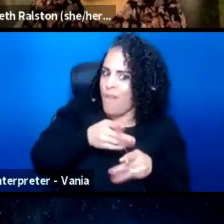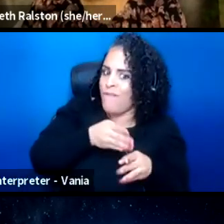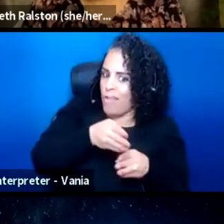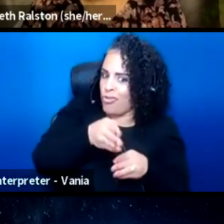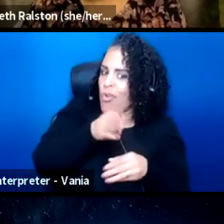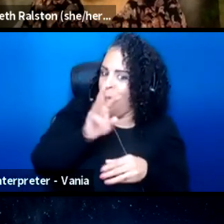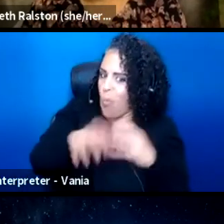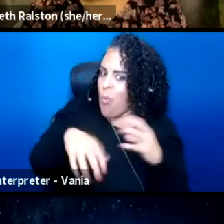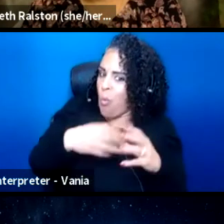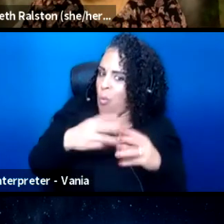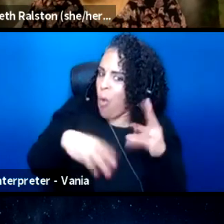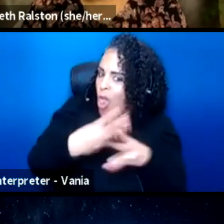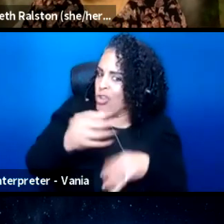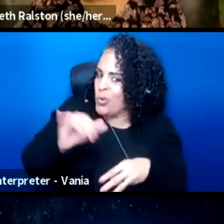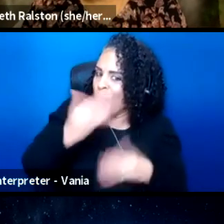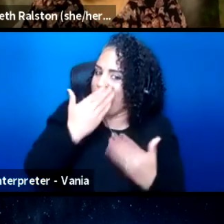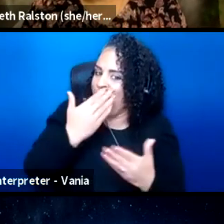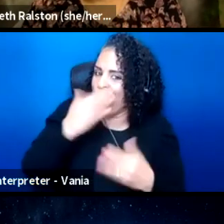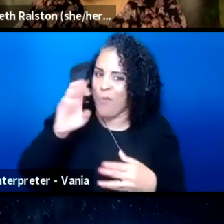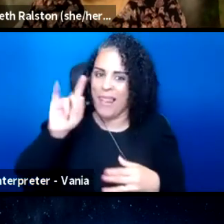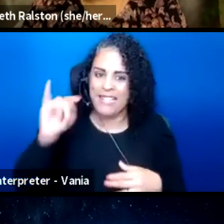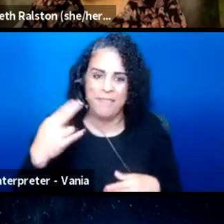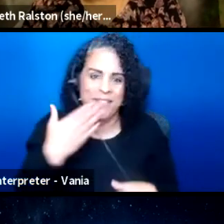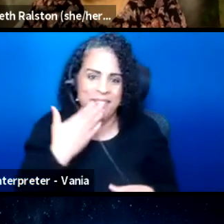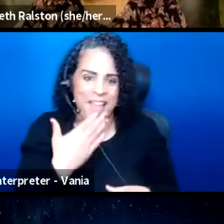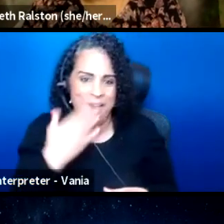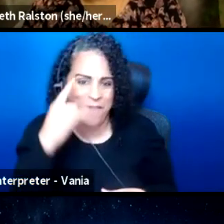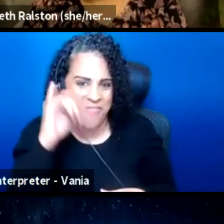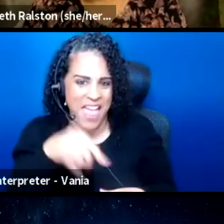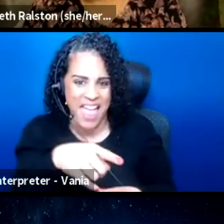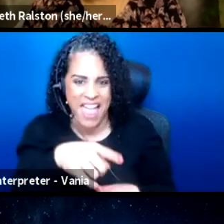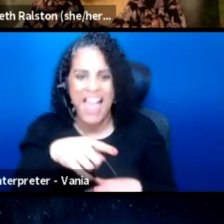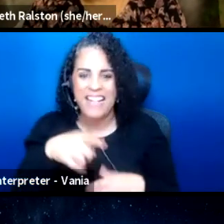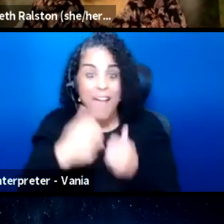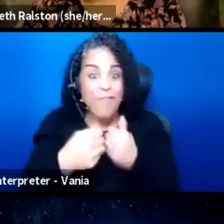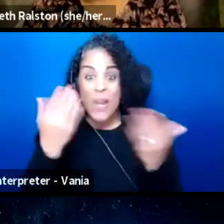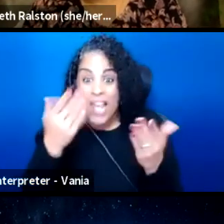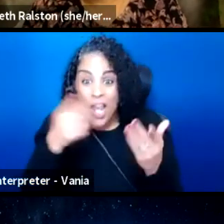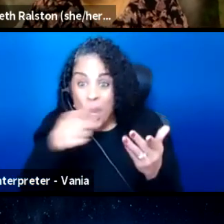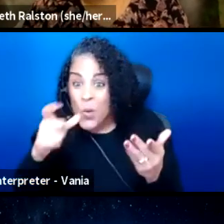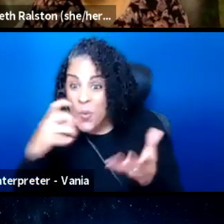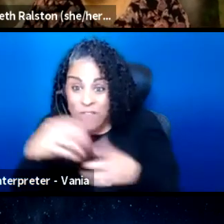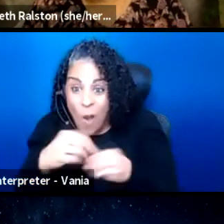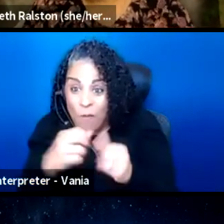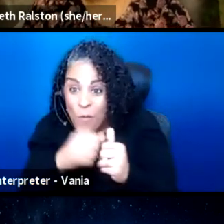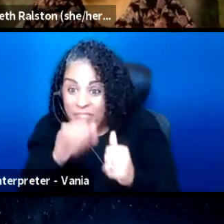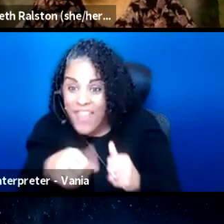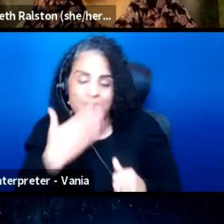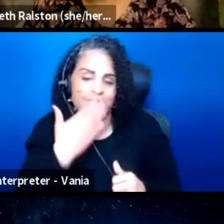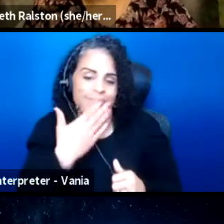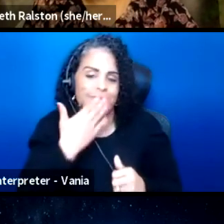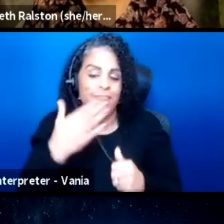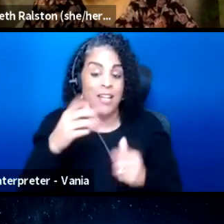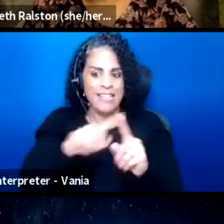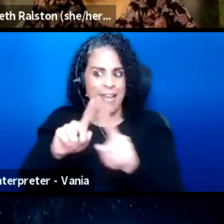so thank you, Elizabeth for that and everyone here who's involved with that in different ways.